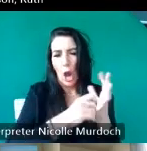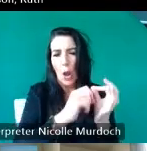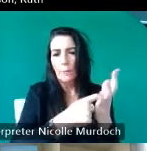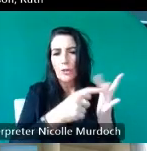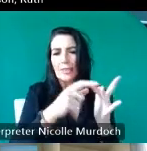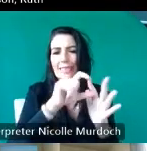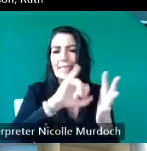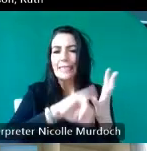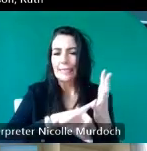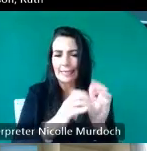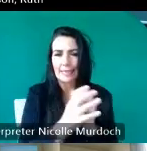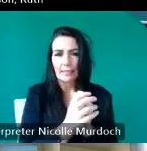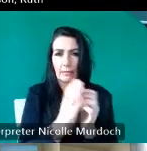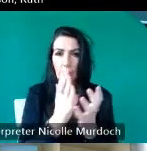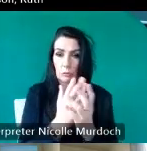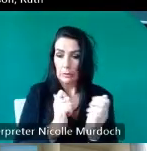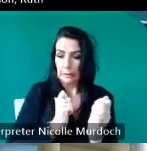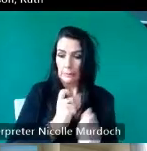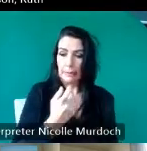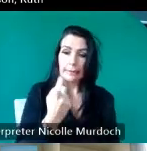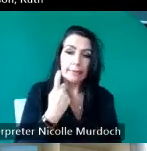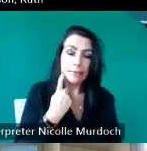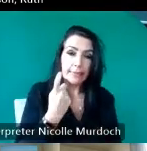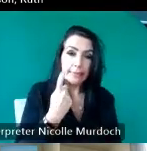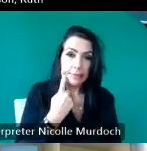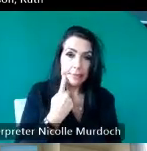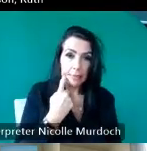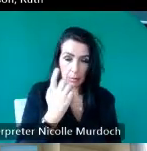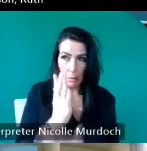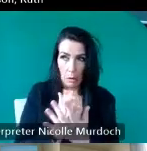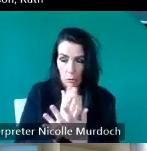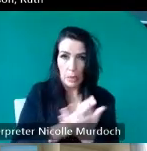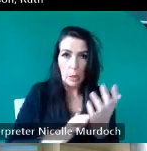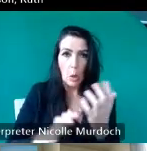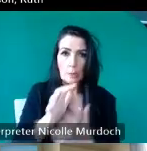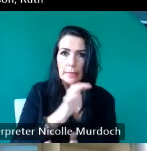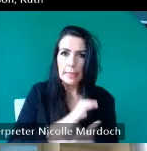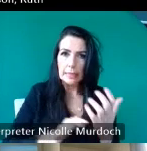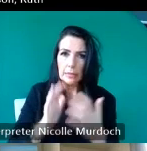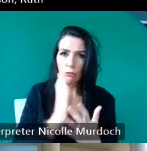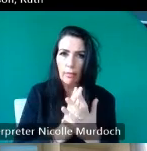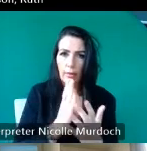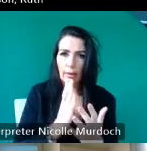be um quite easy but in fact it was actually quite complicated because it was a question of finding